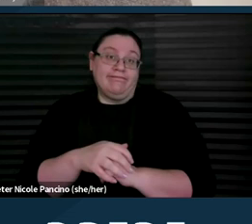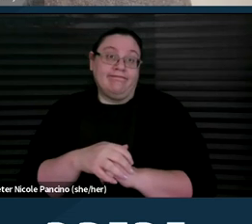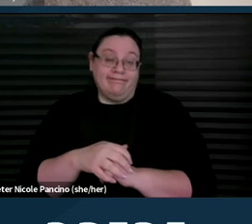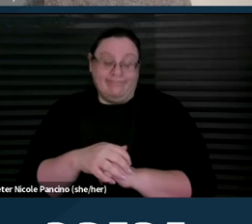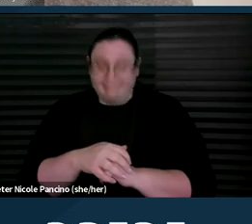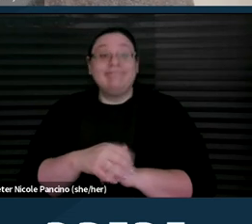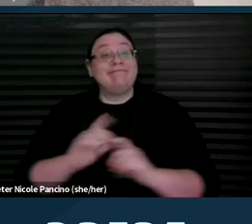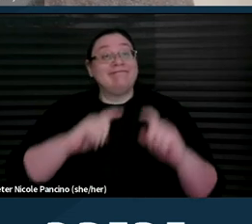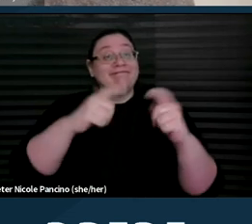Next slide, please.